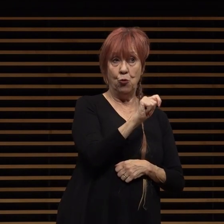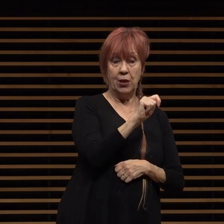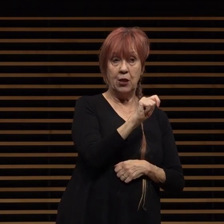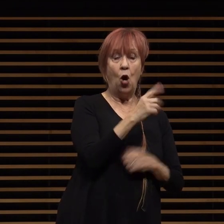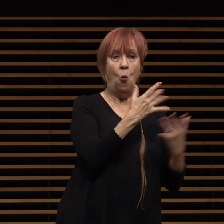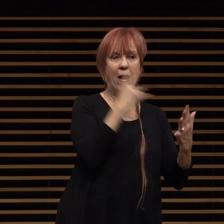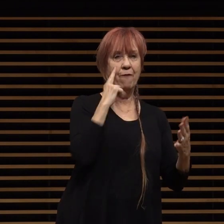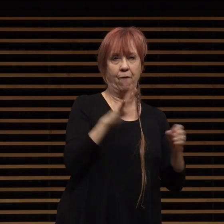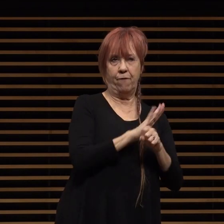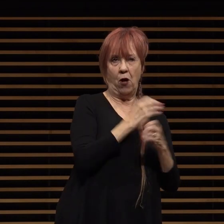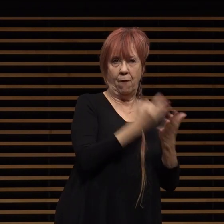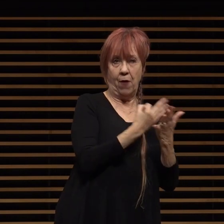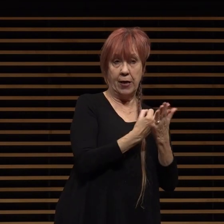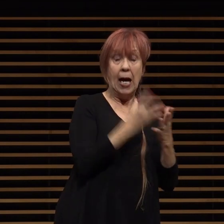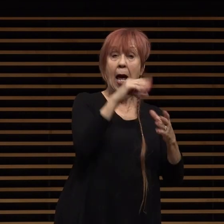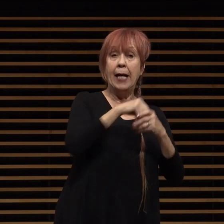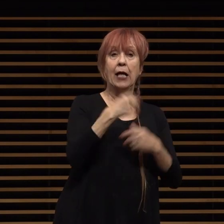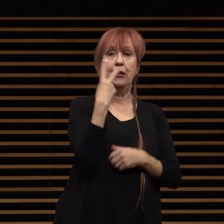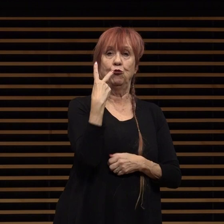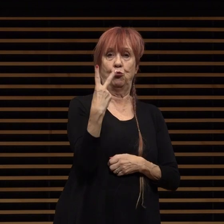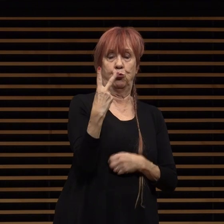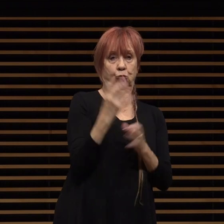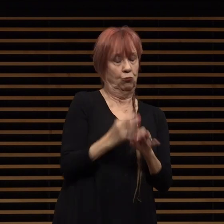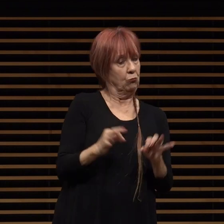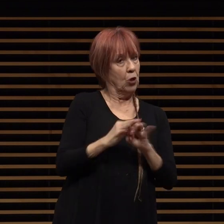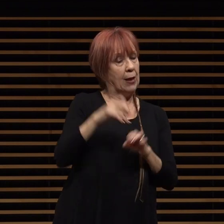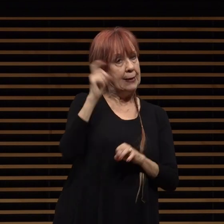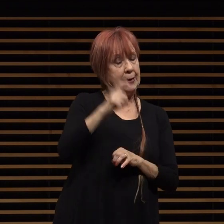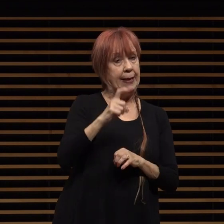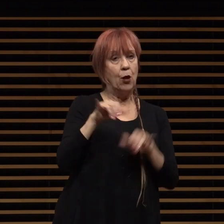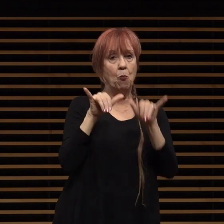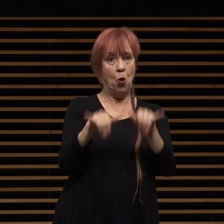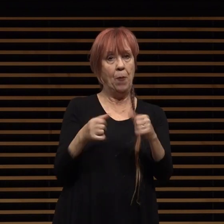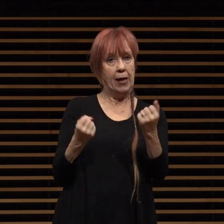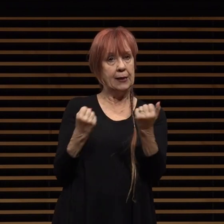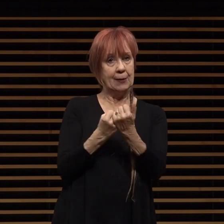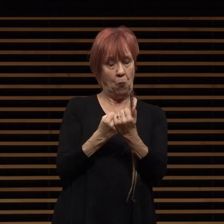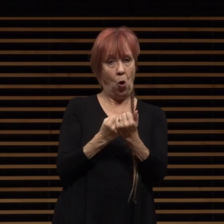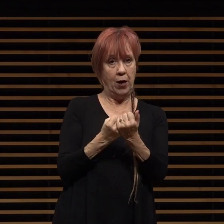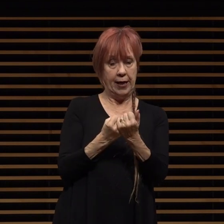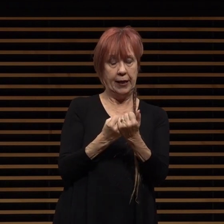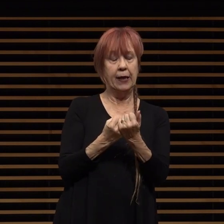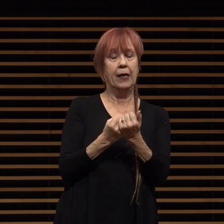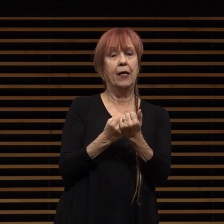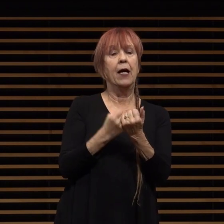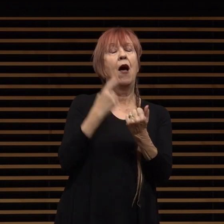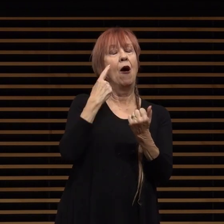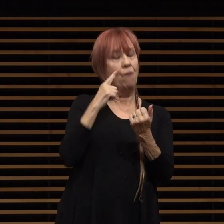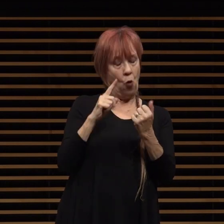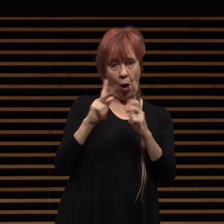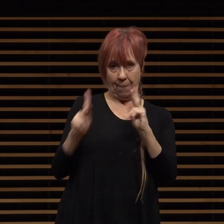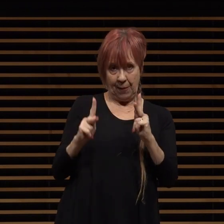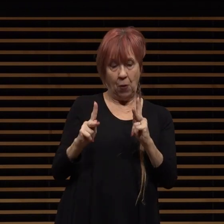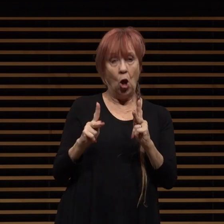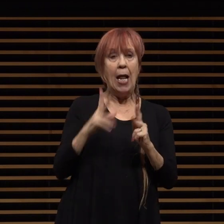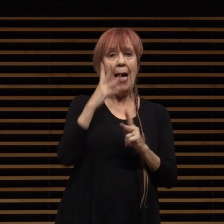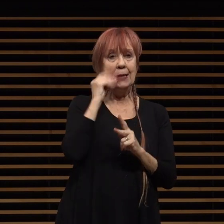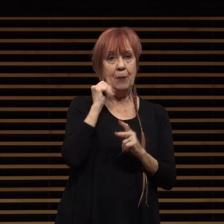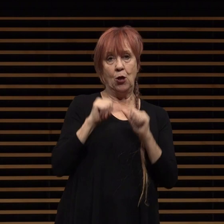including two critically needed permanent supportive housing for project project for persons experiencing chronic